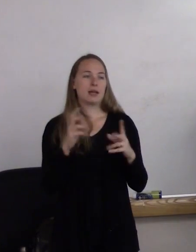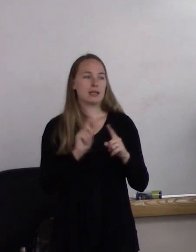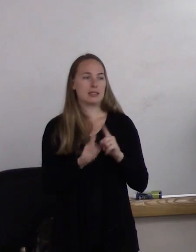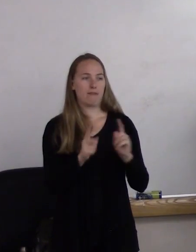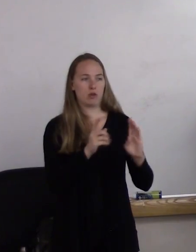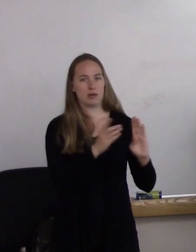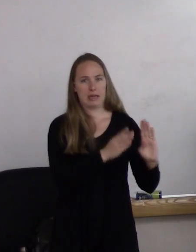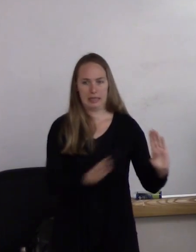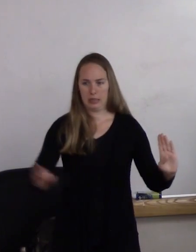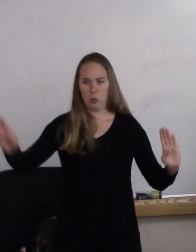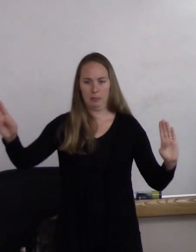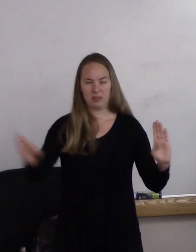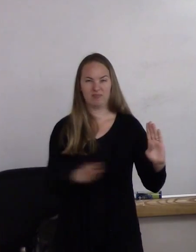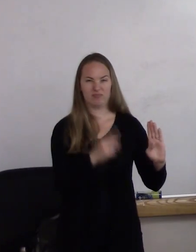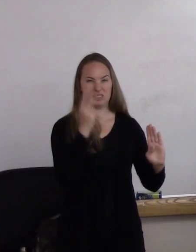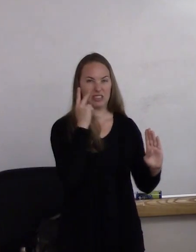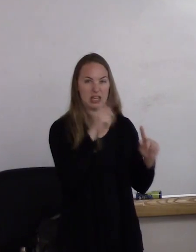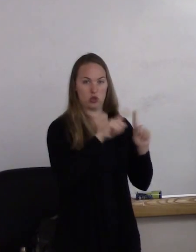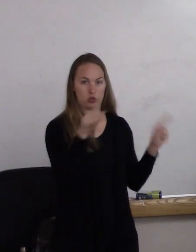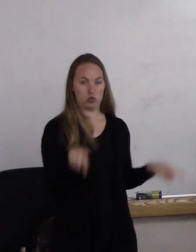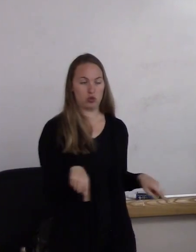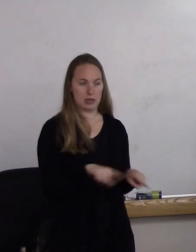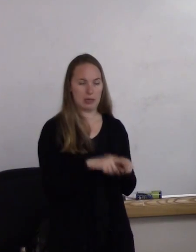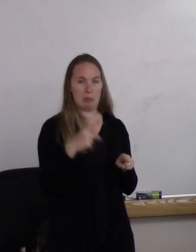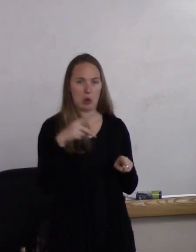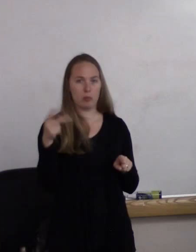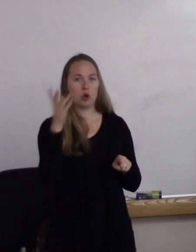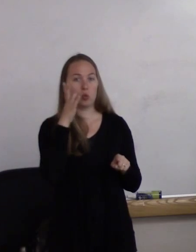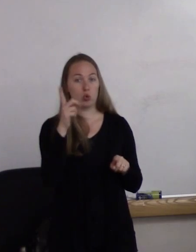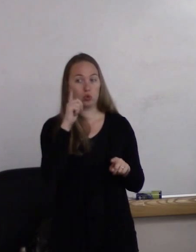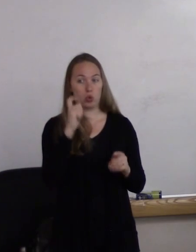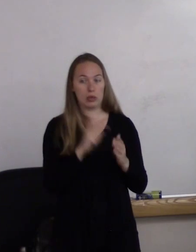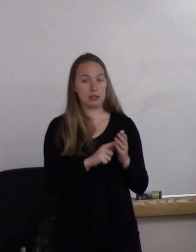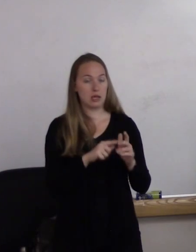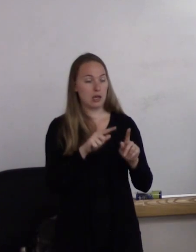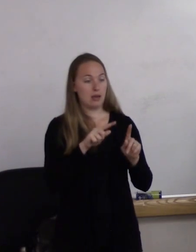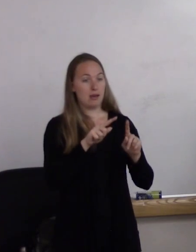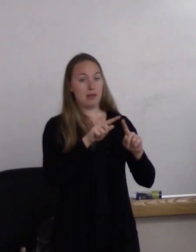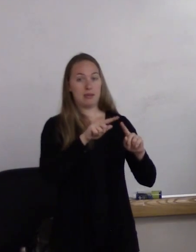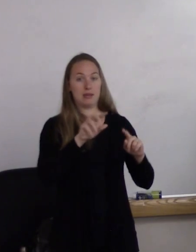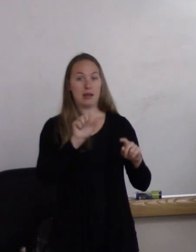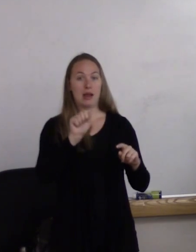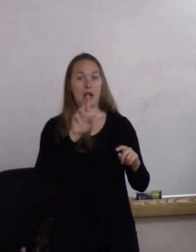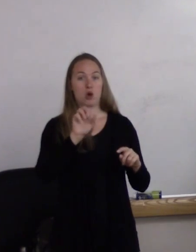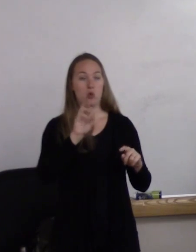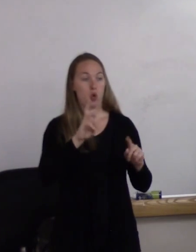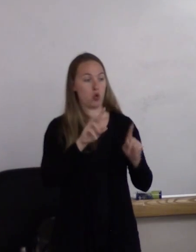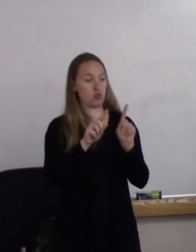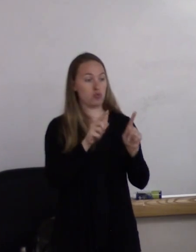So up on this screen, you'll see this arrow from side-to-side going from female to male.